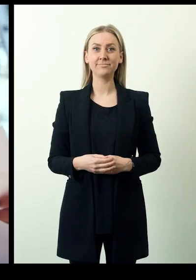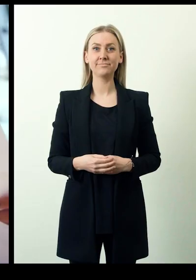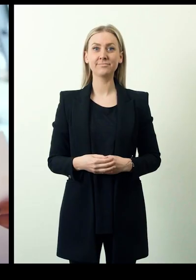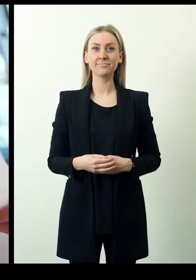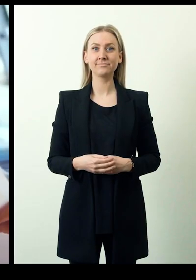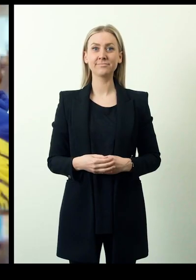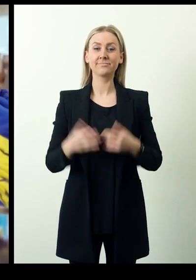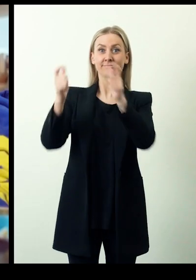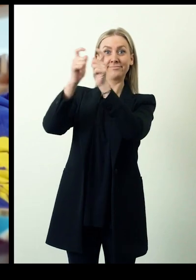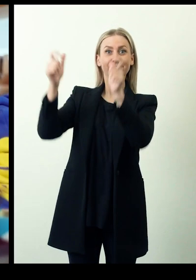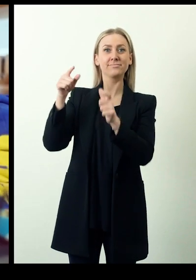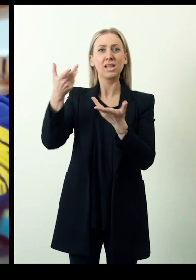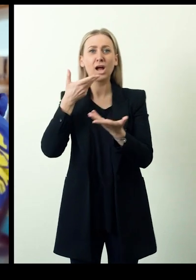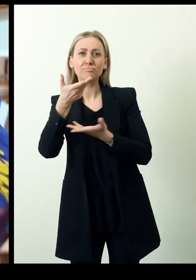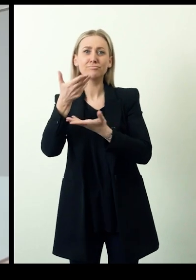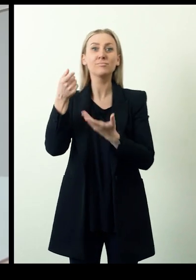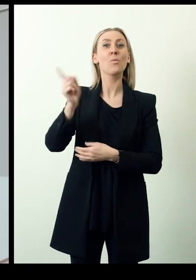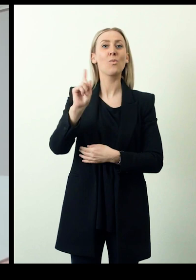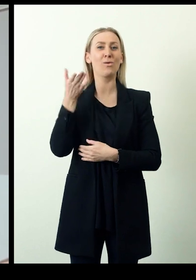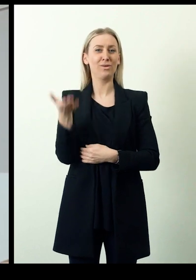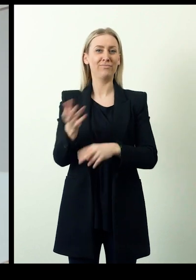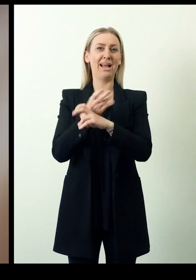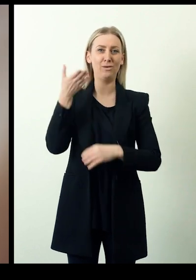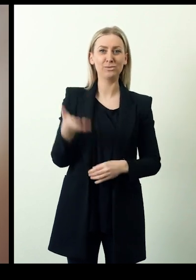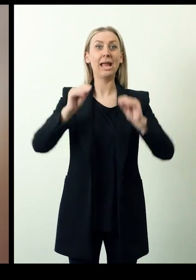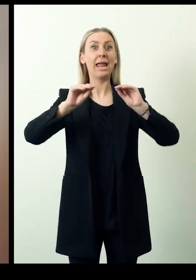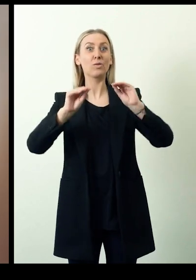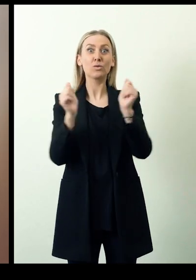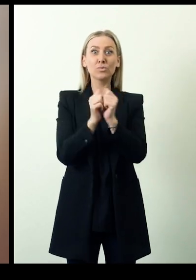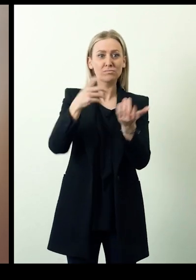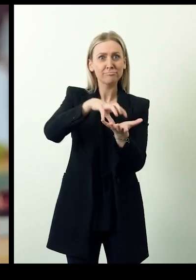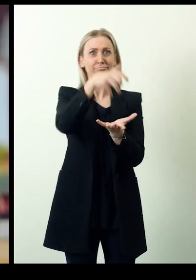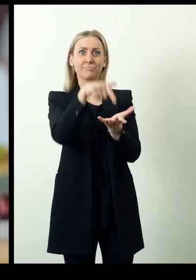Berater Unternehmensberatungs GmbH from Austria has been offering education